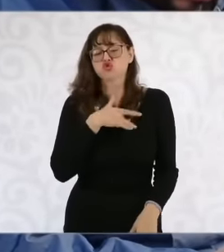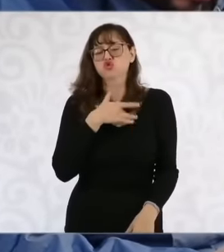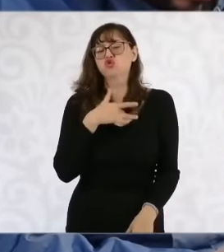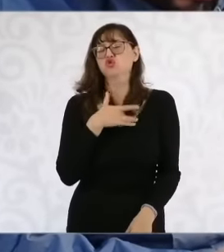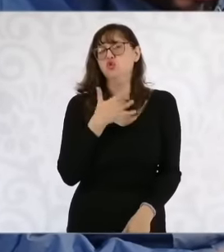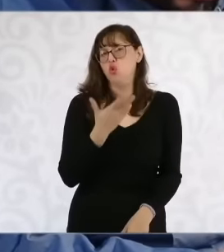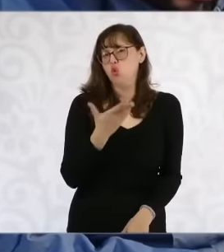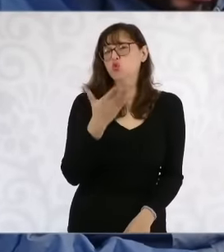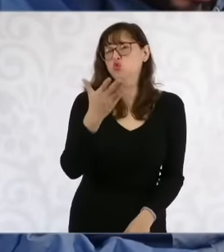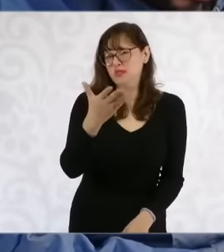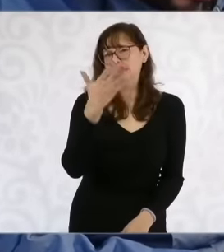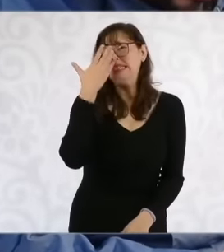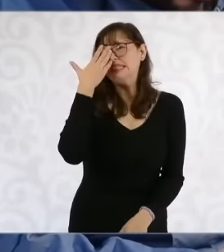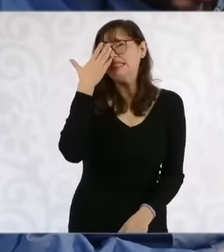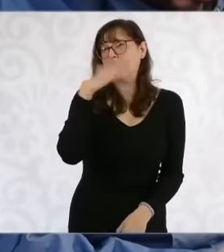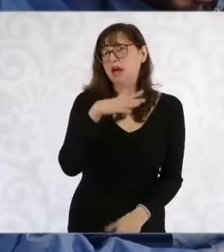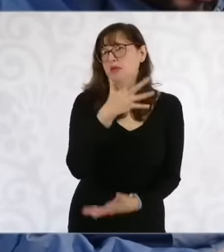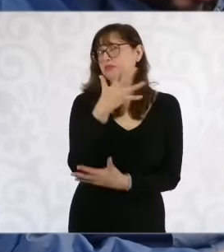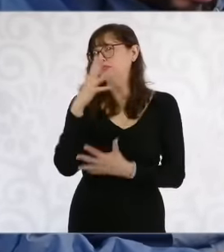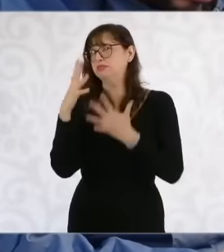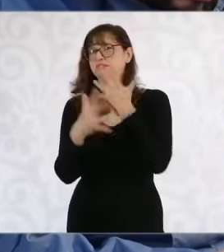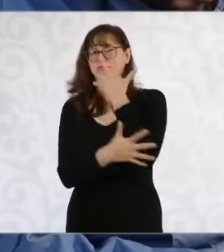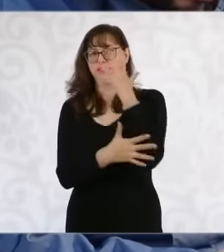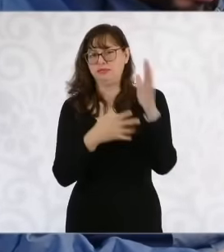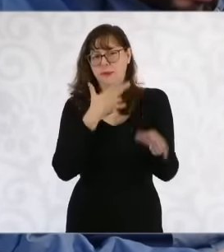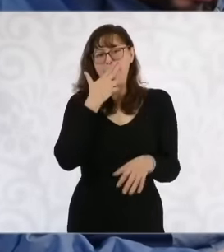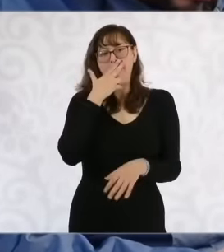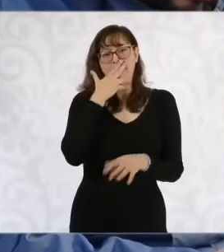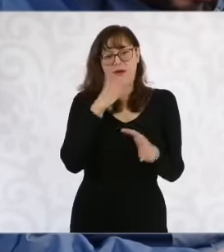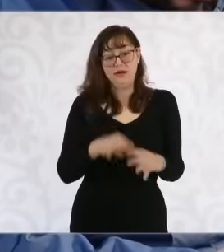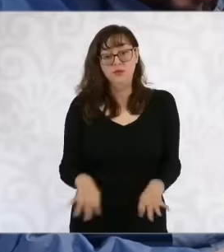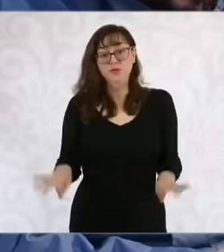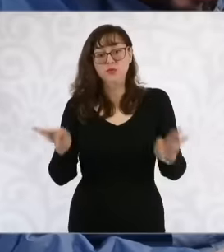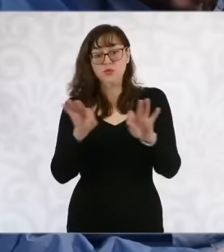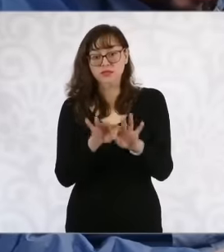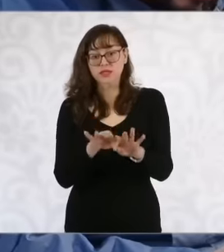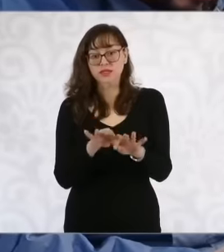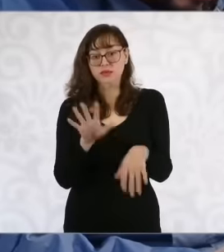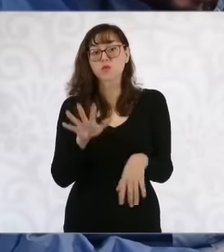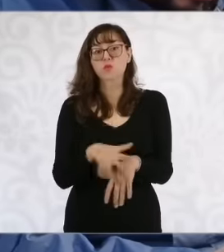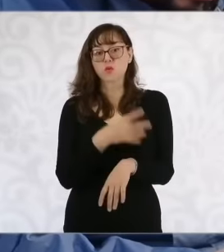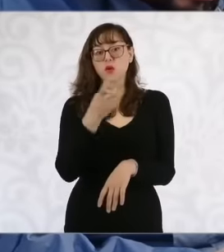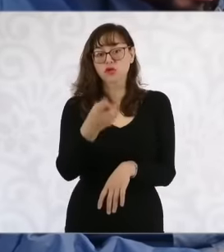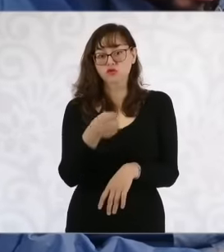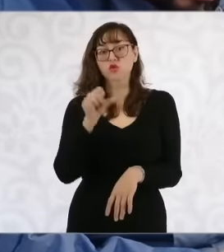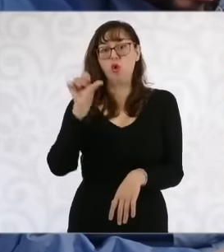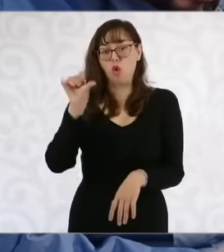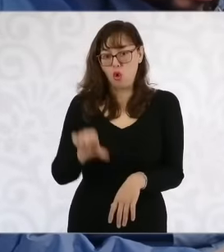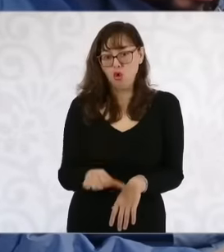What's happening about climate change and all this and that's why we came to you again as